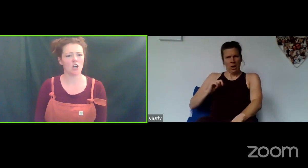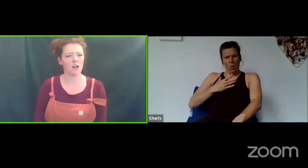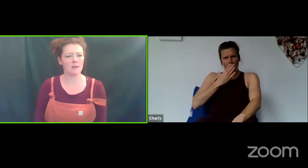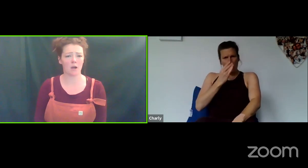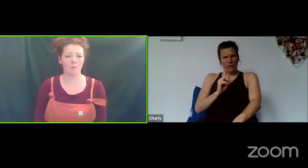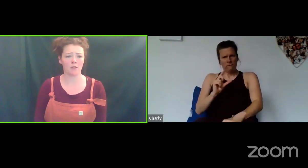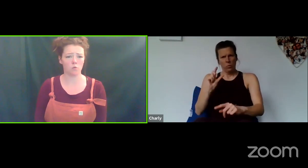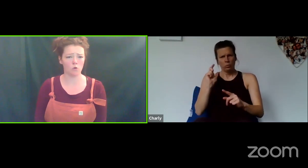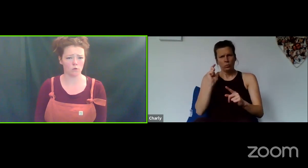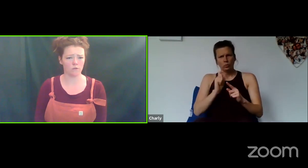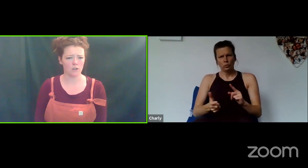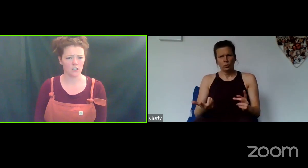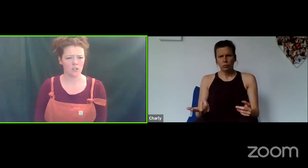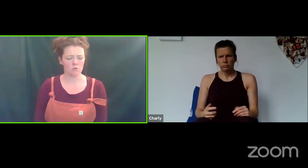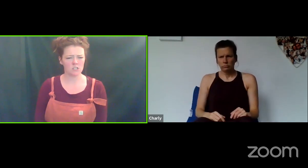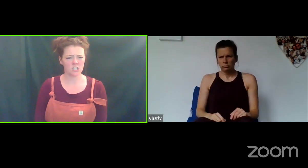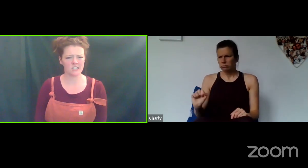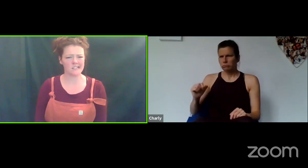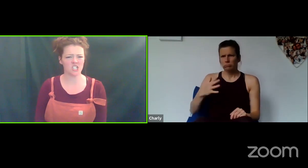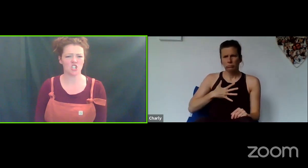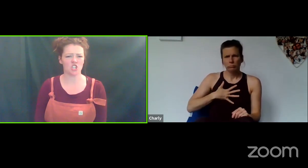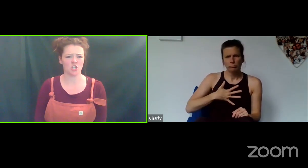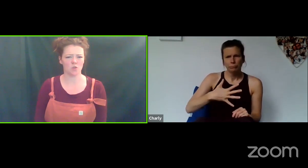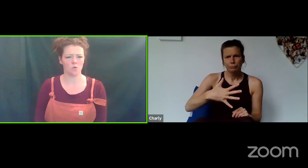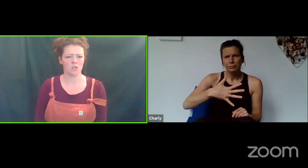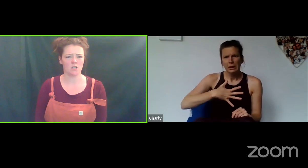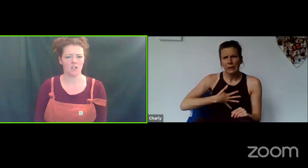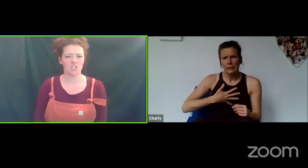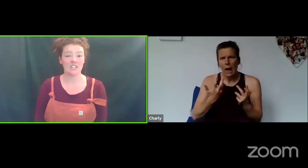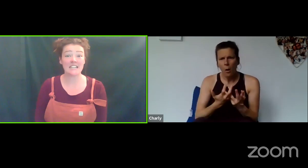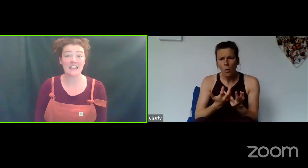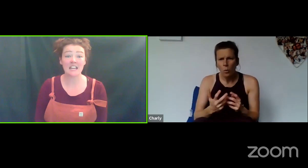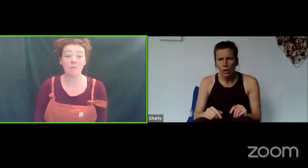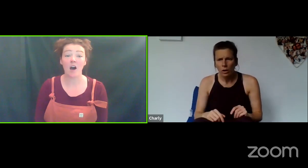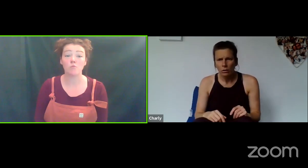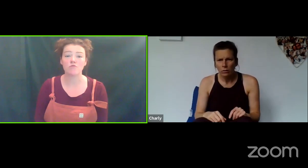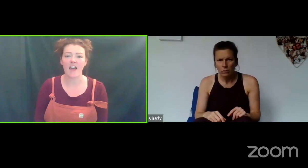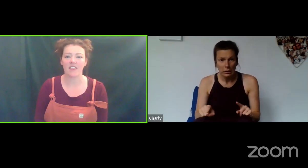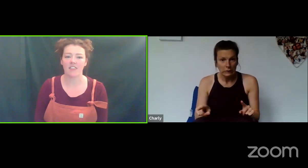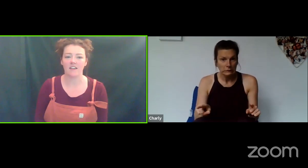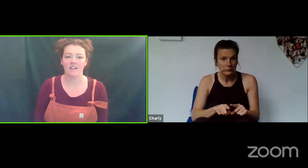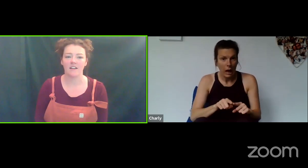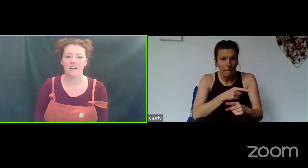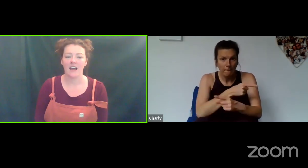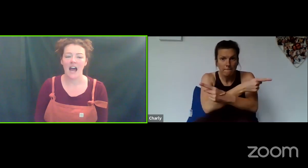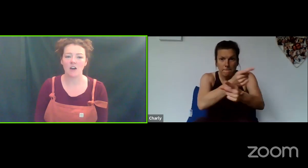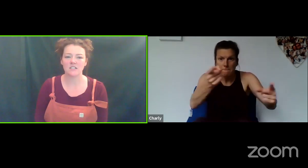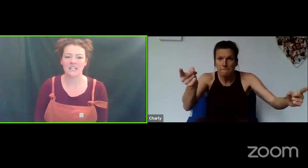So, Charlie's becoming The Wolf. What does she need to do? She needs to think about her breath.